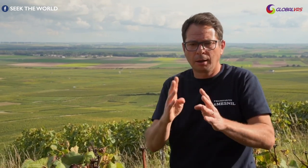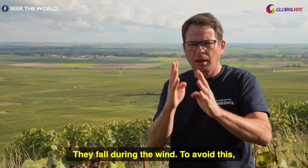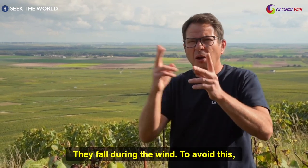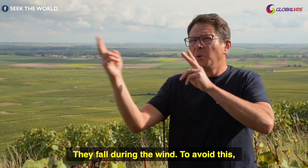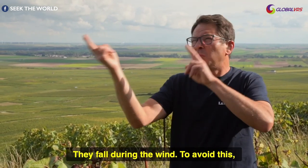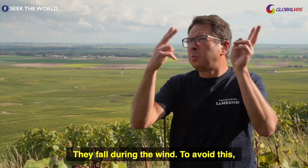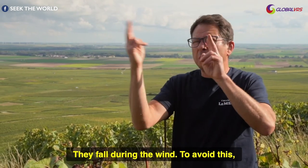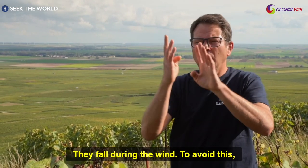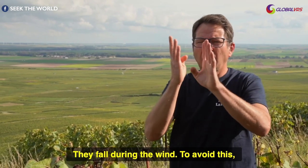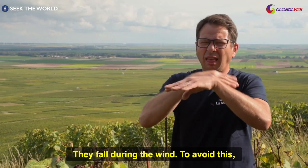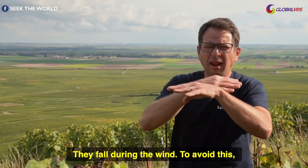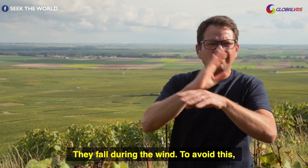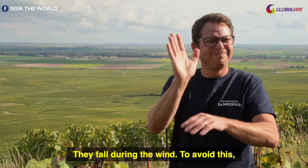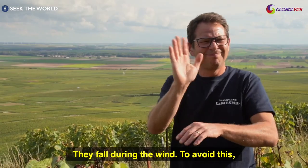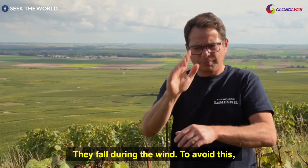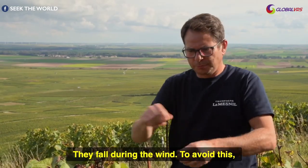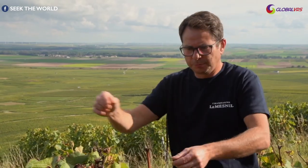they fall during the wind to avoid this